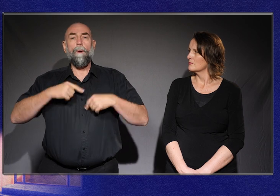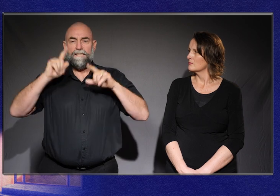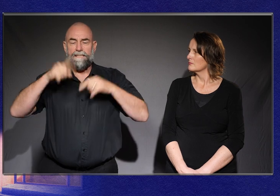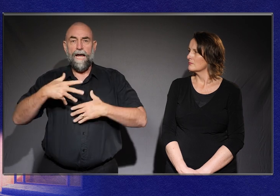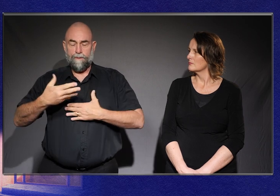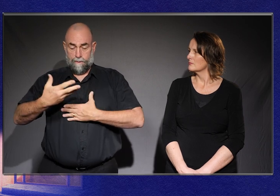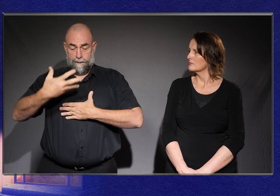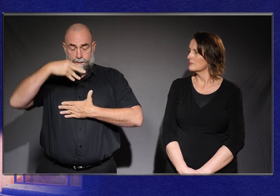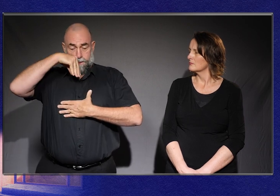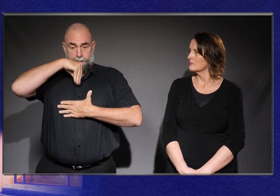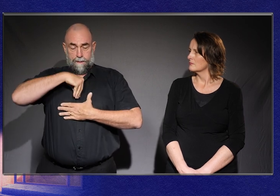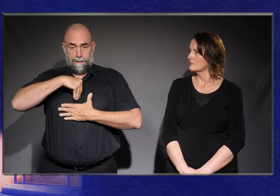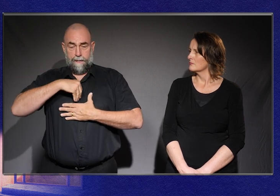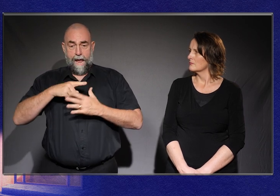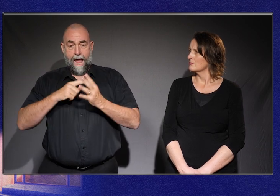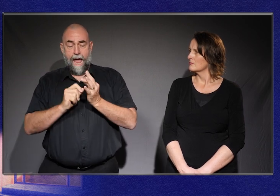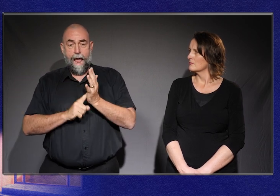that eats away at people’s self-worth.